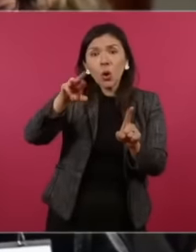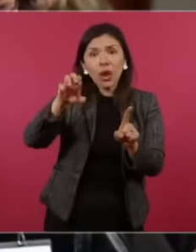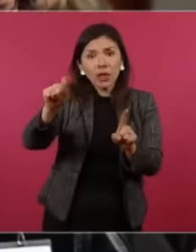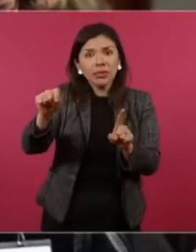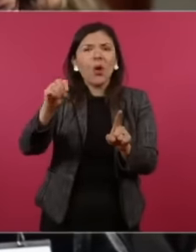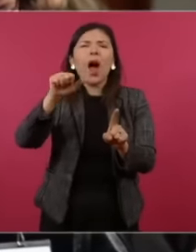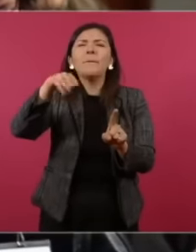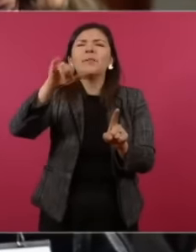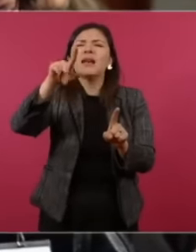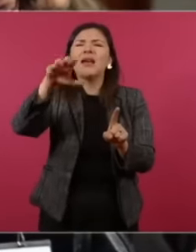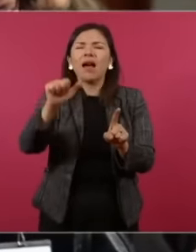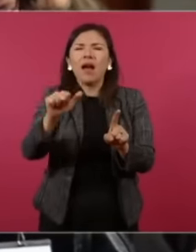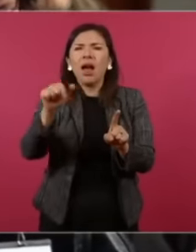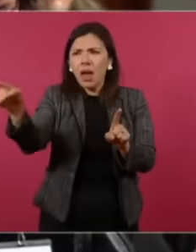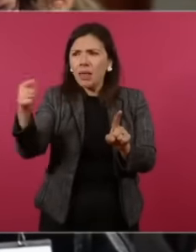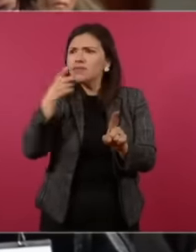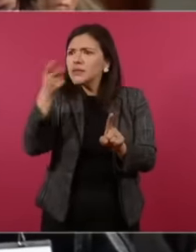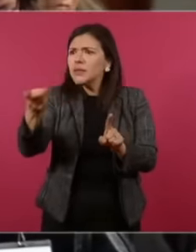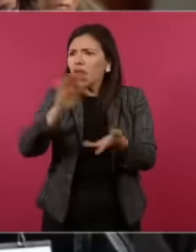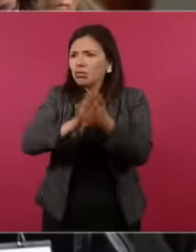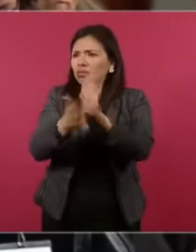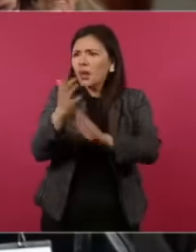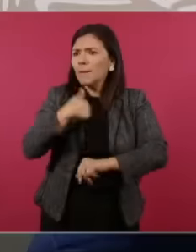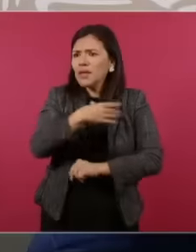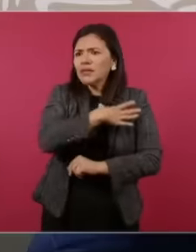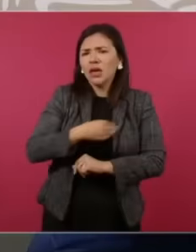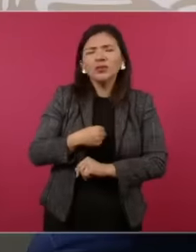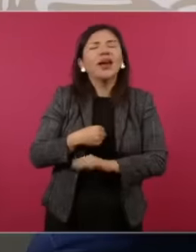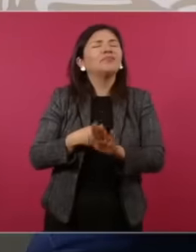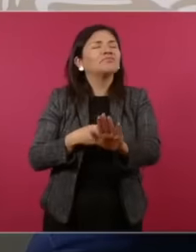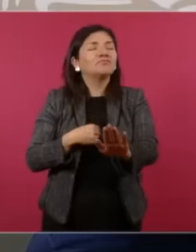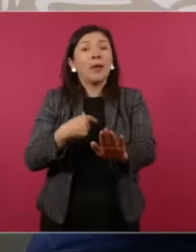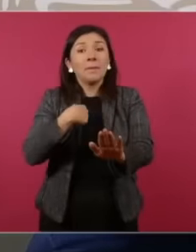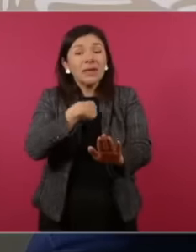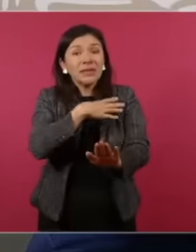why are they relating it to my children my children go to this one I want you to clear the name of